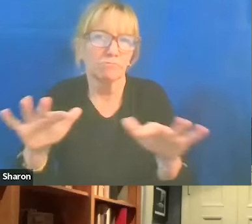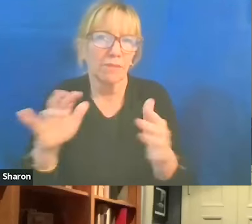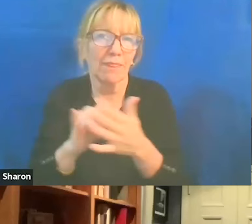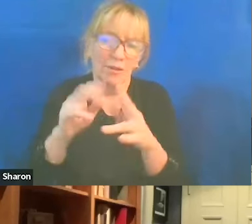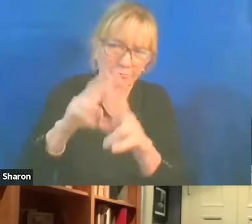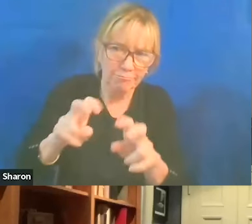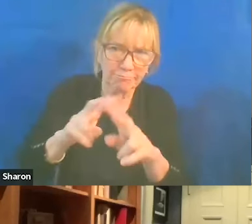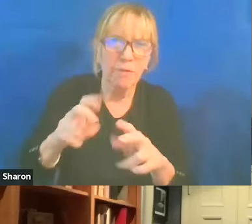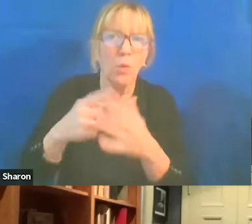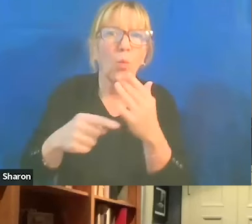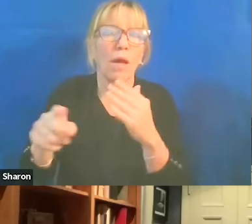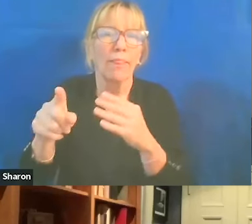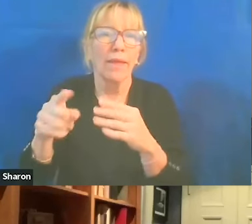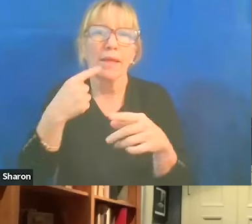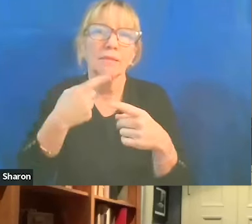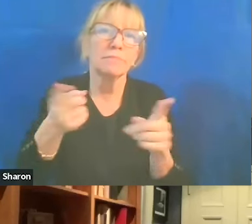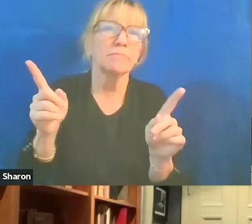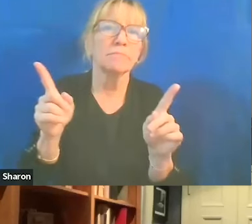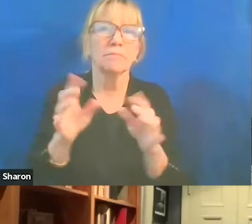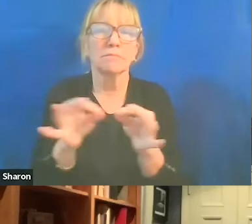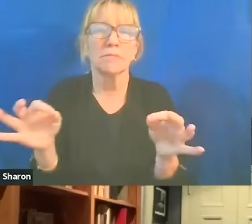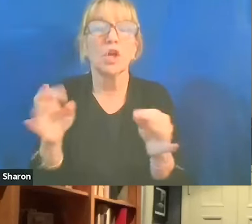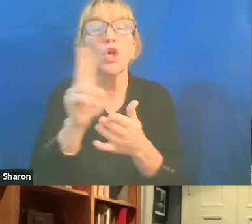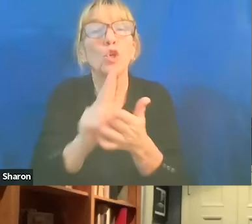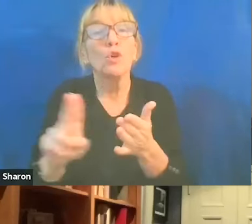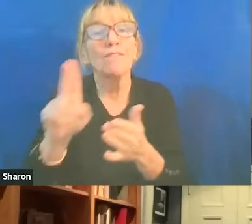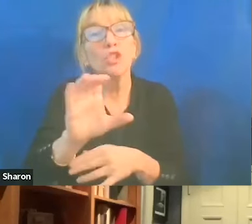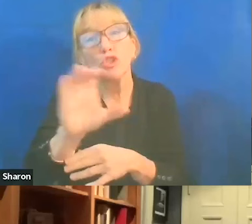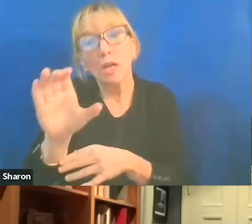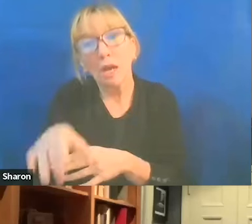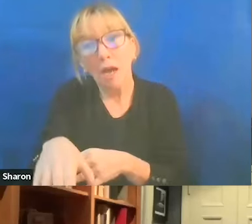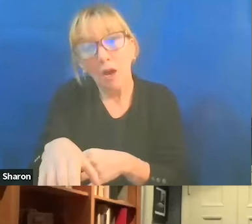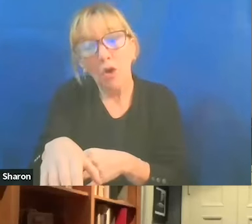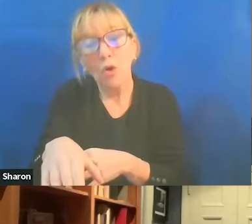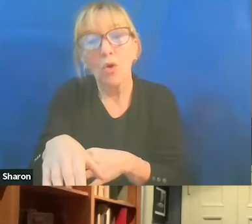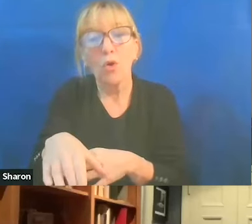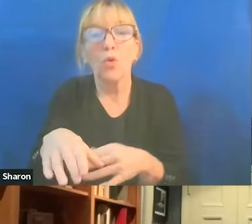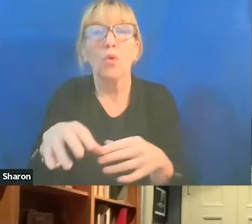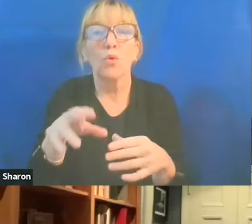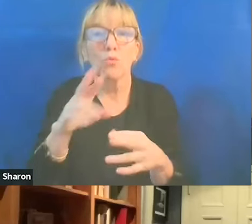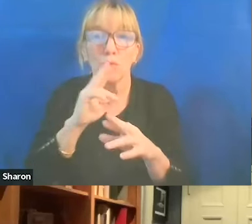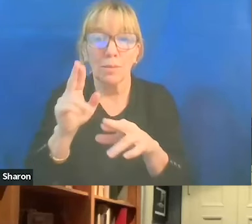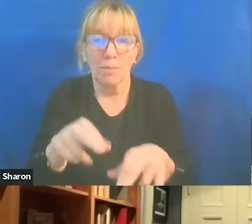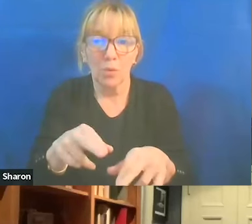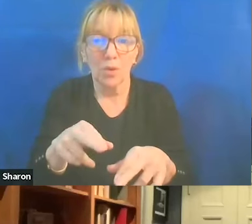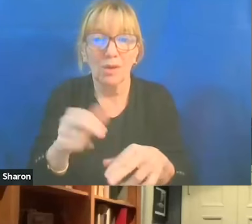This a University of Chicago-based report that came out in the '60s called "The Calvin Report"